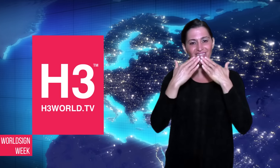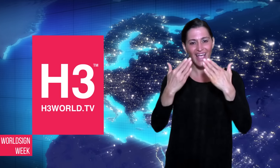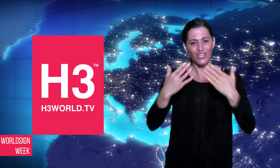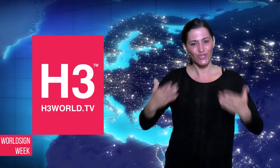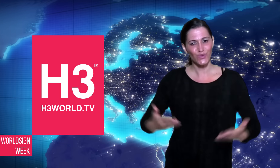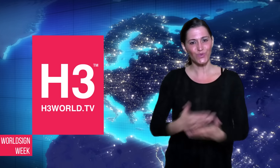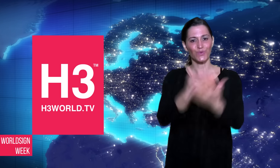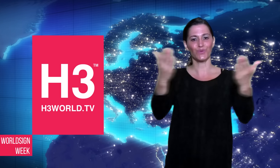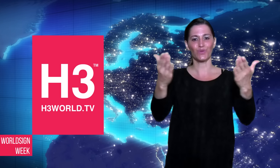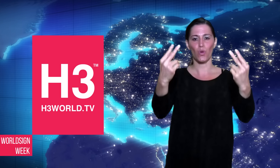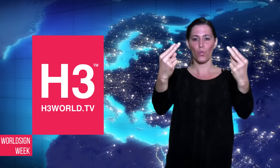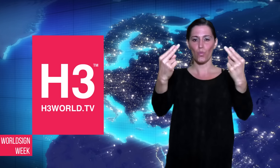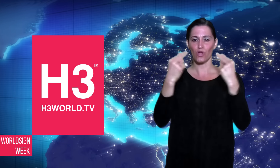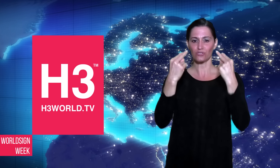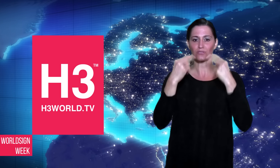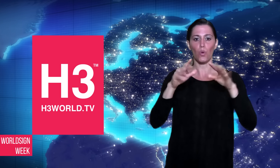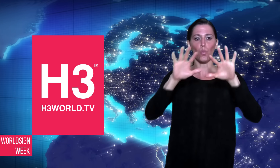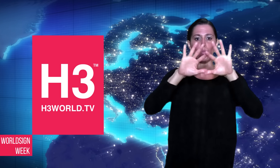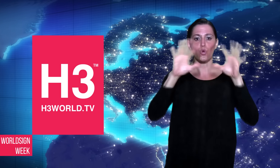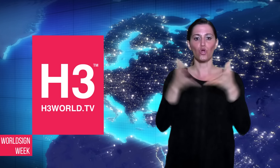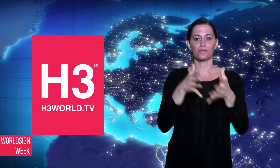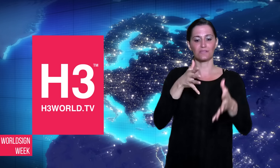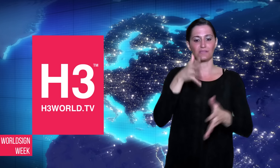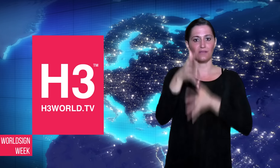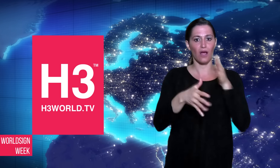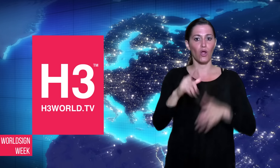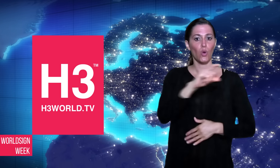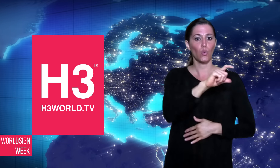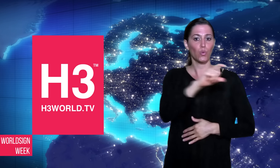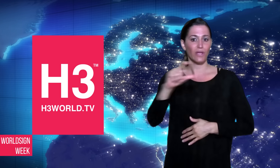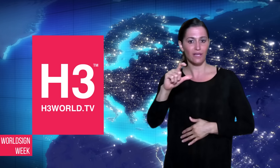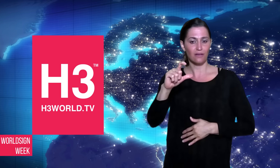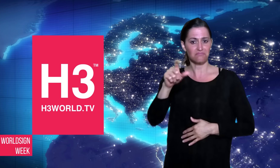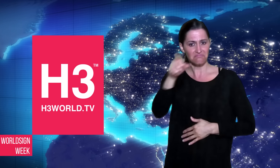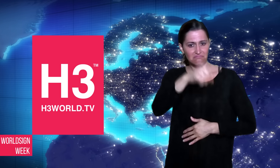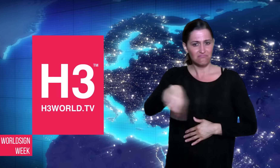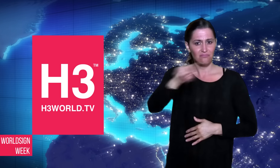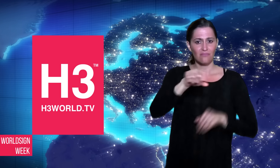Thank you for watching WorldSign Week,